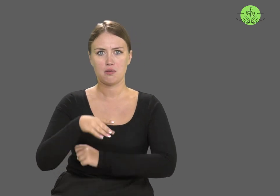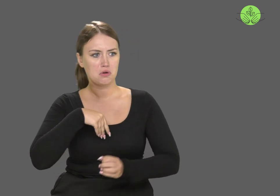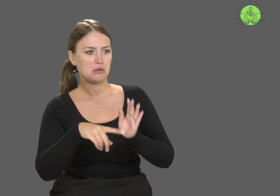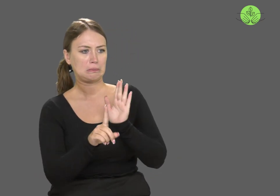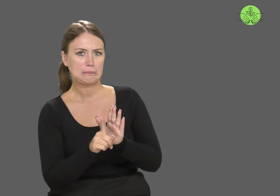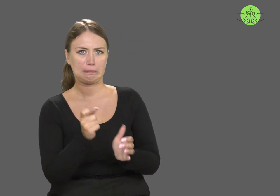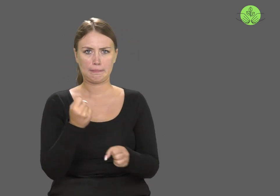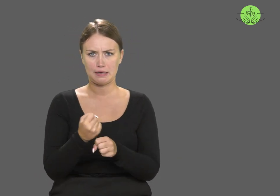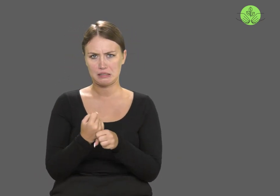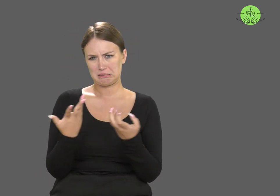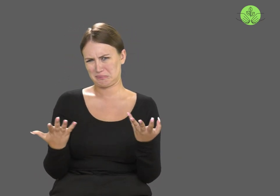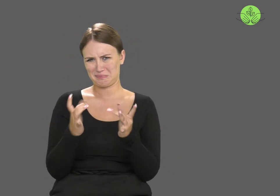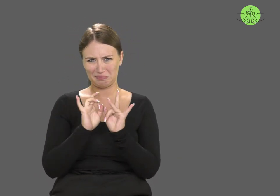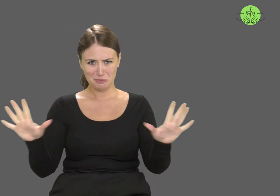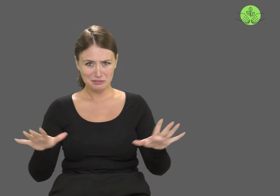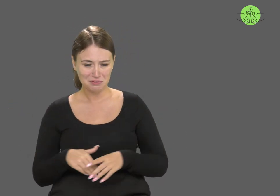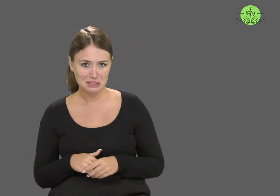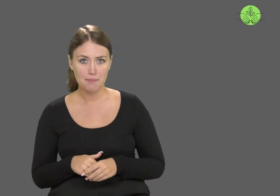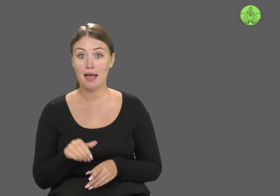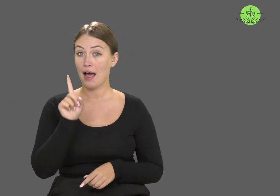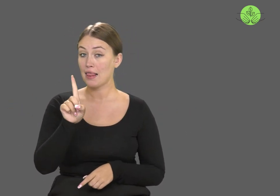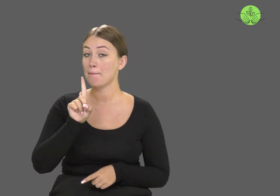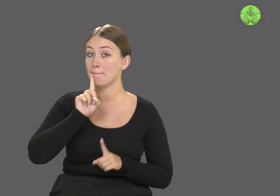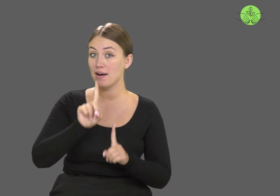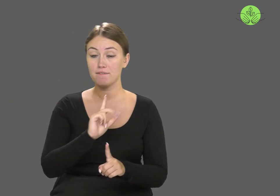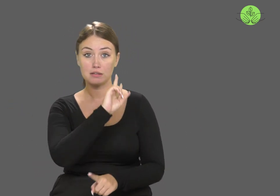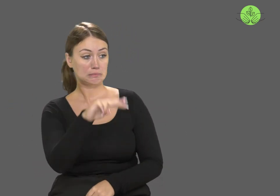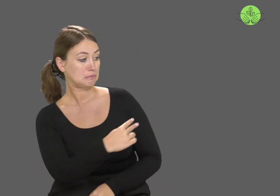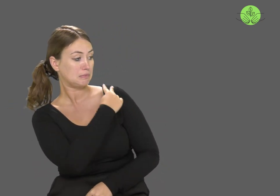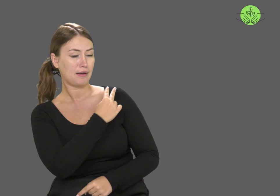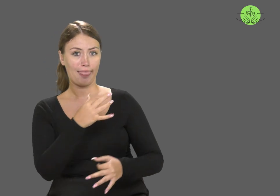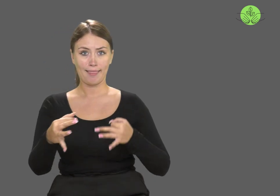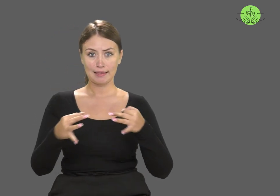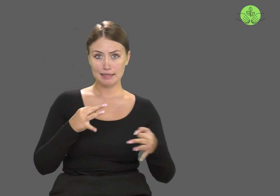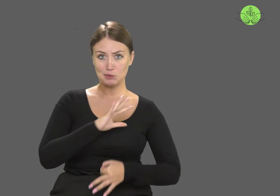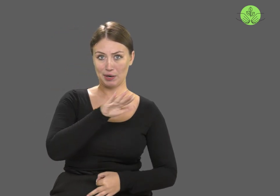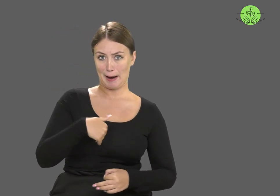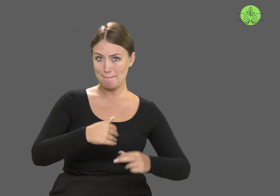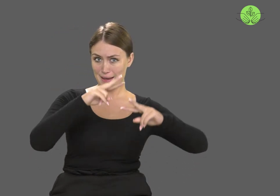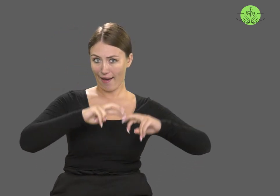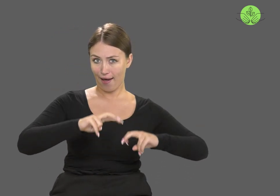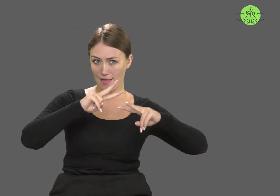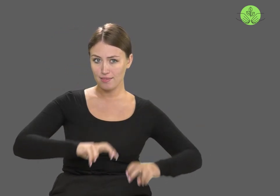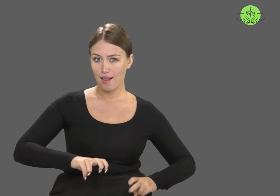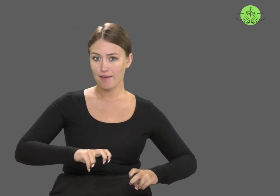and work. However, looking from a historical perspective,